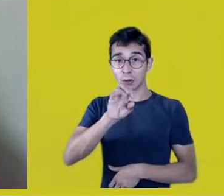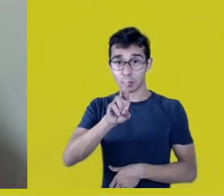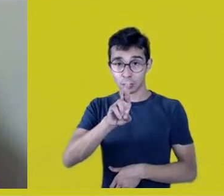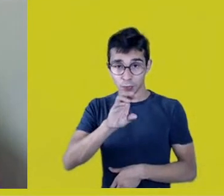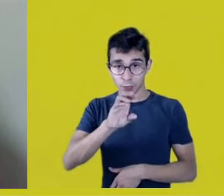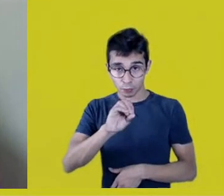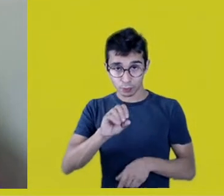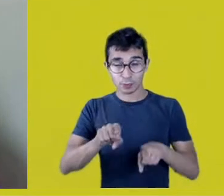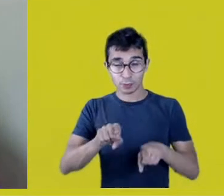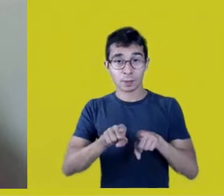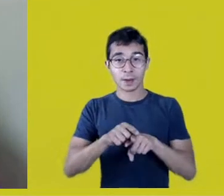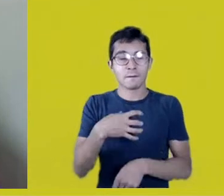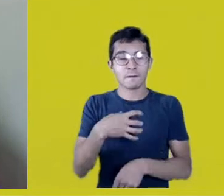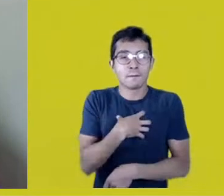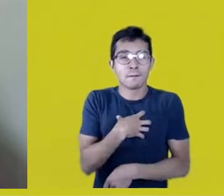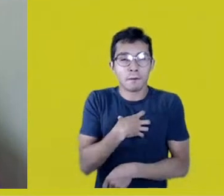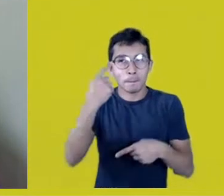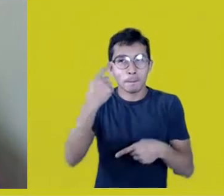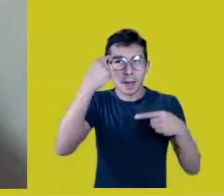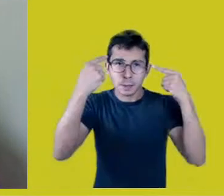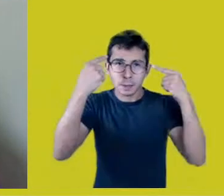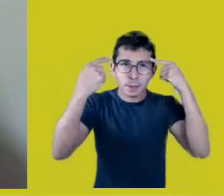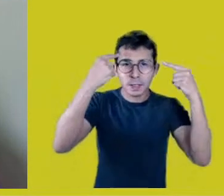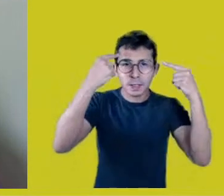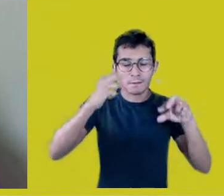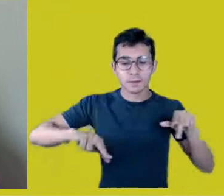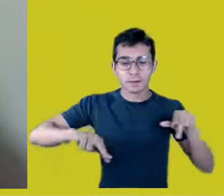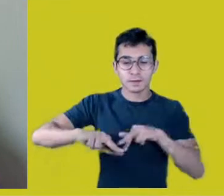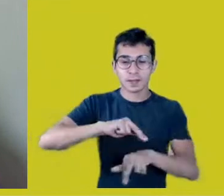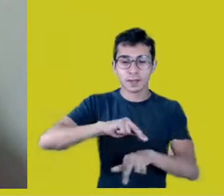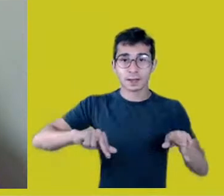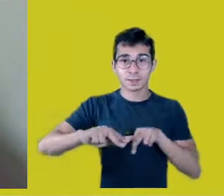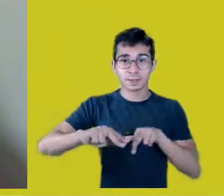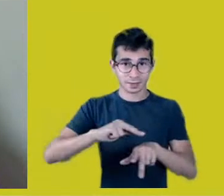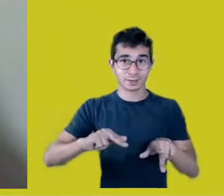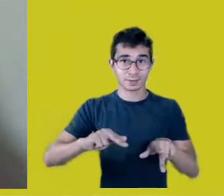And for this meeting we have here Márcia Mura,